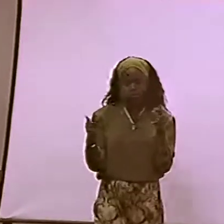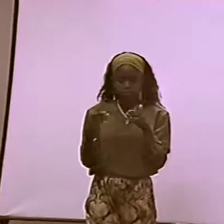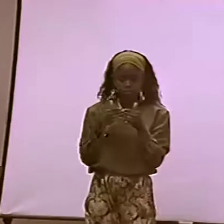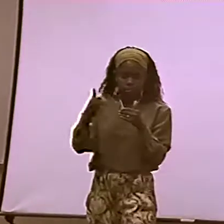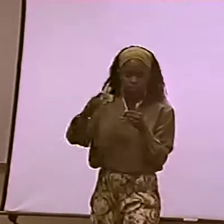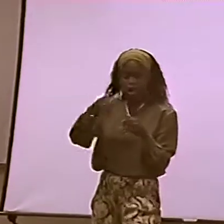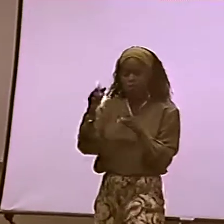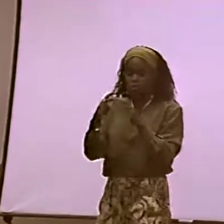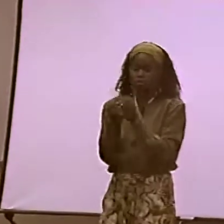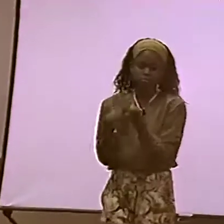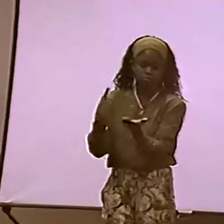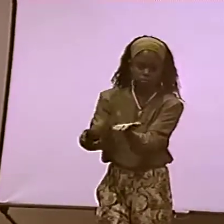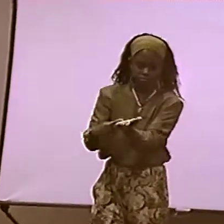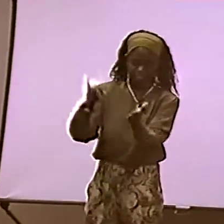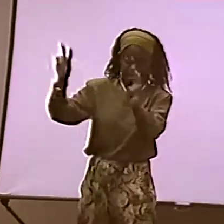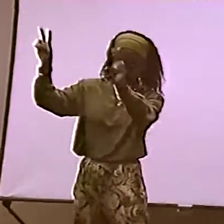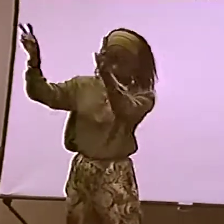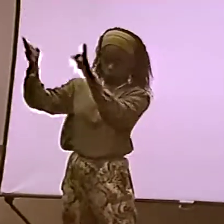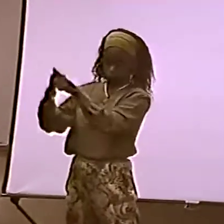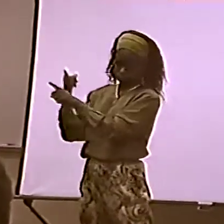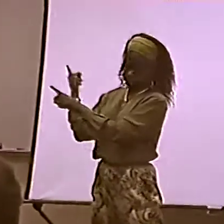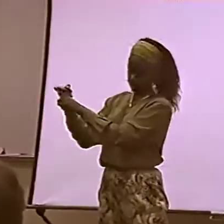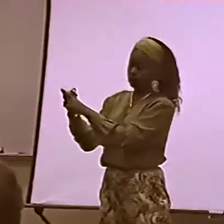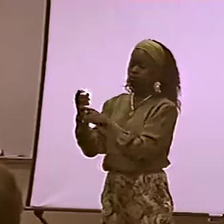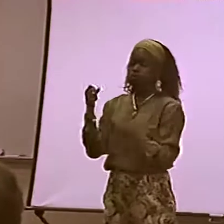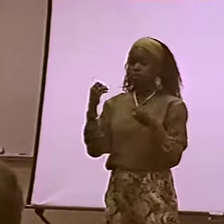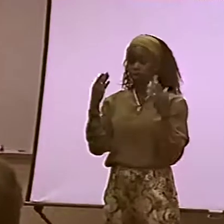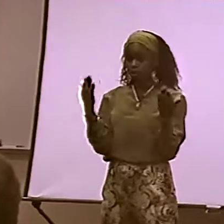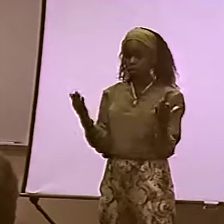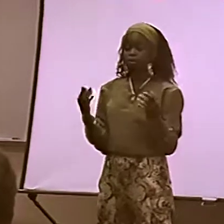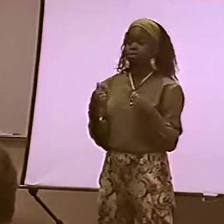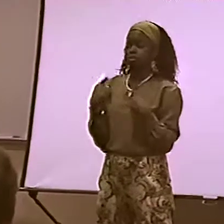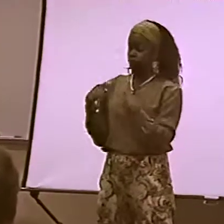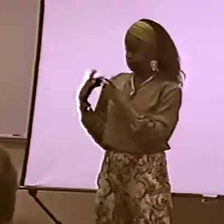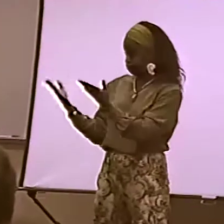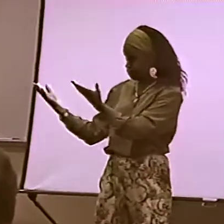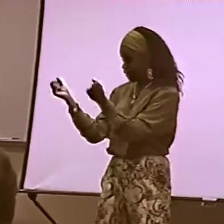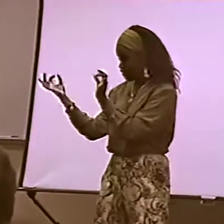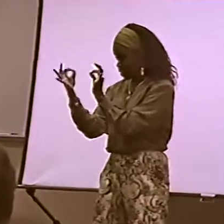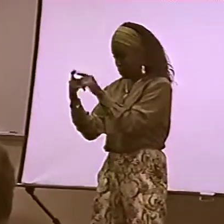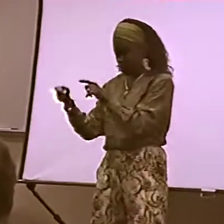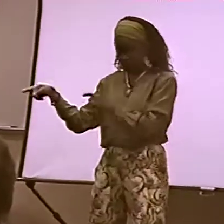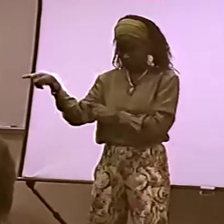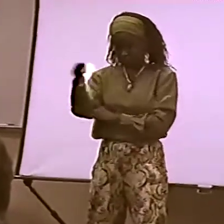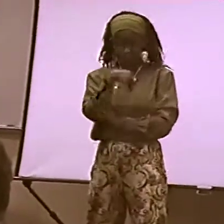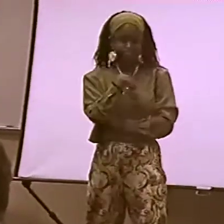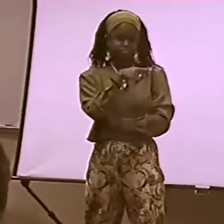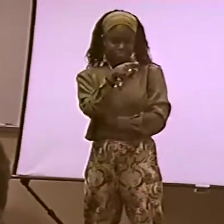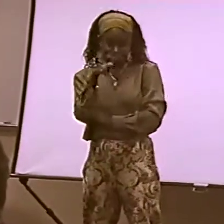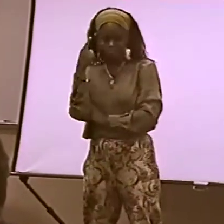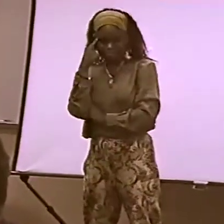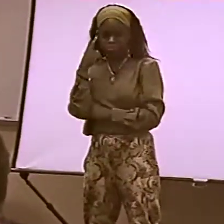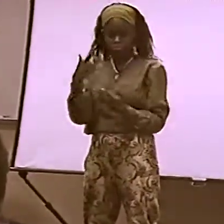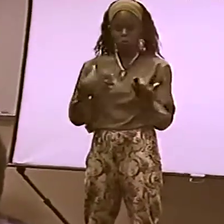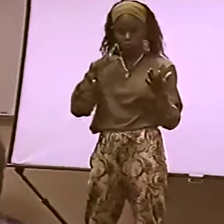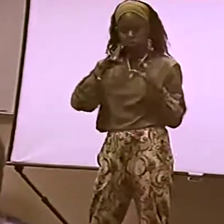THERE IS--WELL, WE DISCUSSED A LOT ABOUT IF THERE IS A DEAF BLACK FAMILY. THIS IS A HOT SUBJECT NOW,